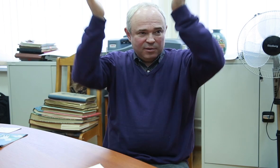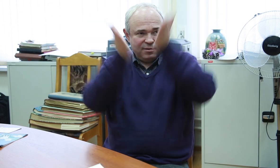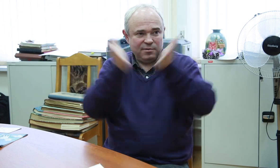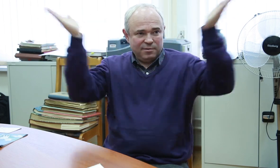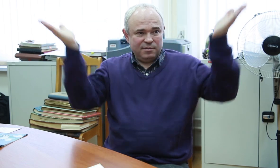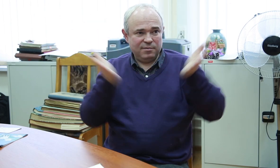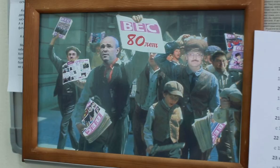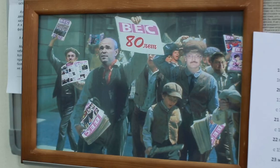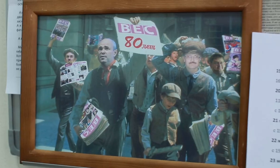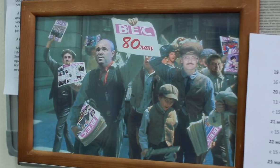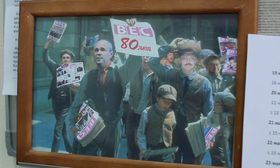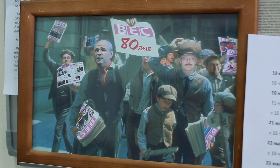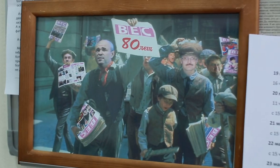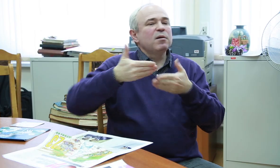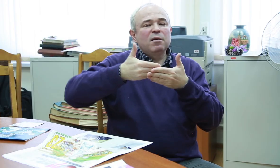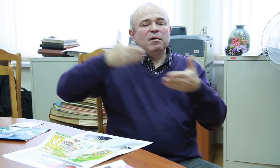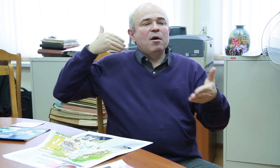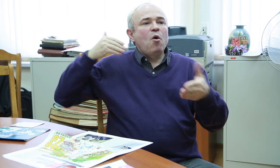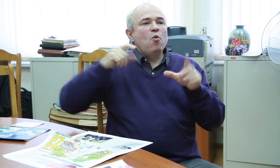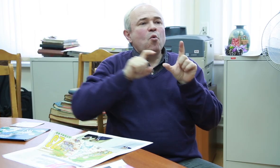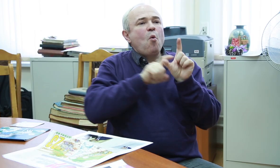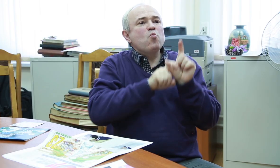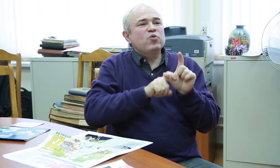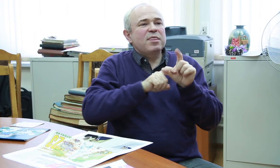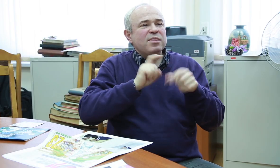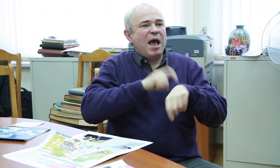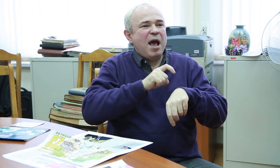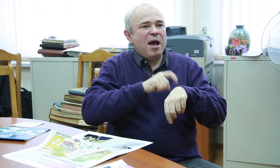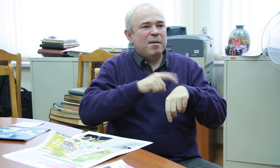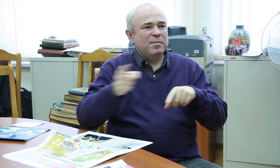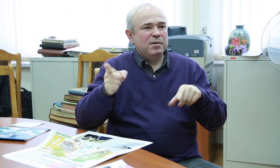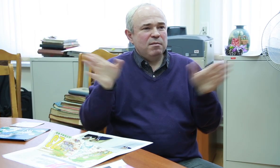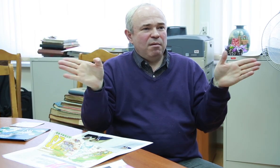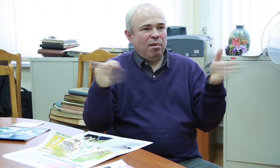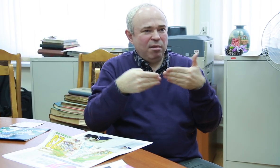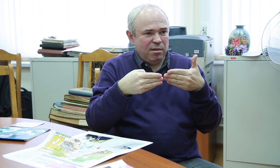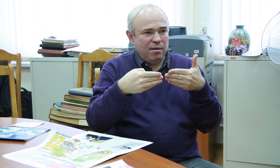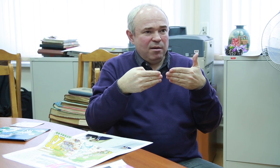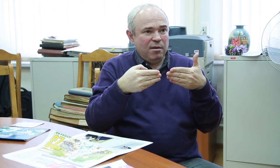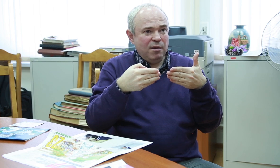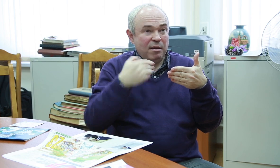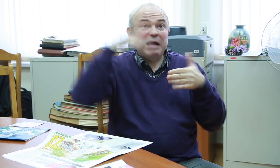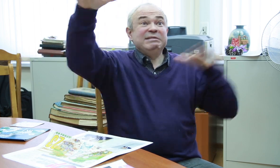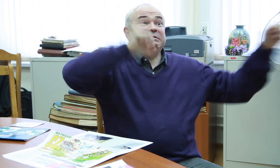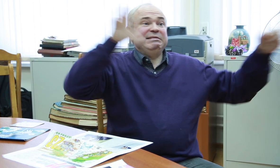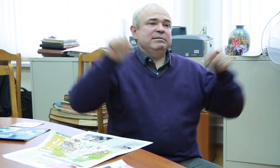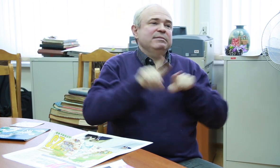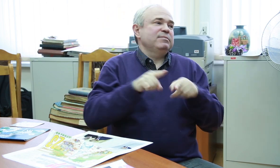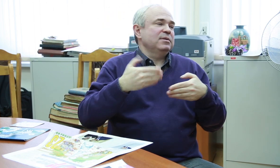transform into a beautiful product. I am amazed by the quality of their work. Take a